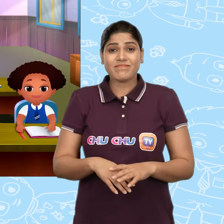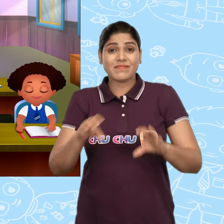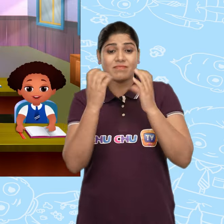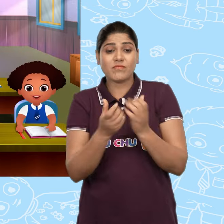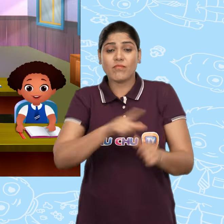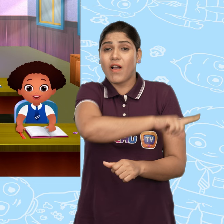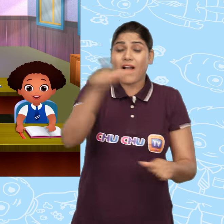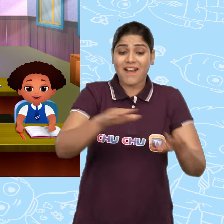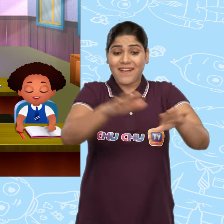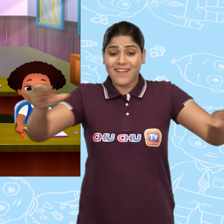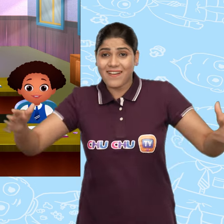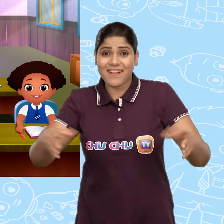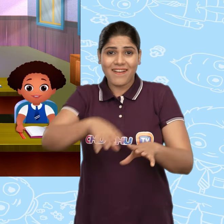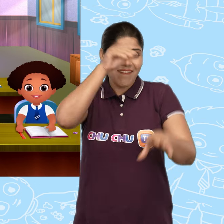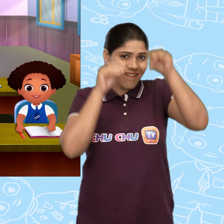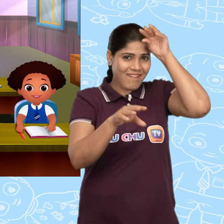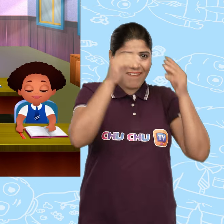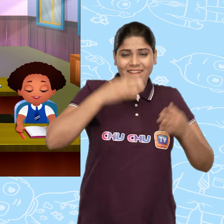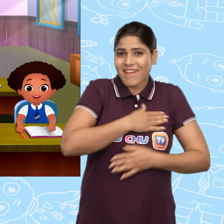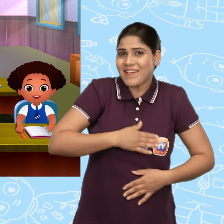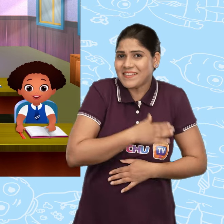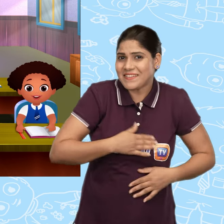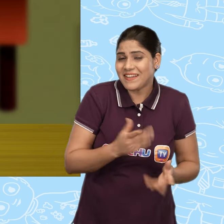Everyone in the class was enjoying the lesson.